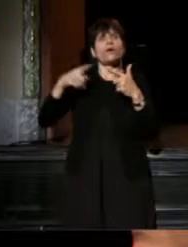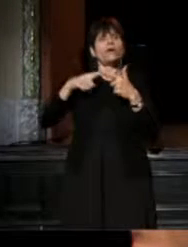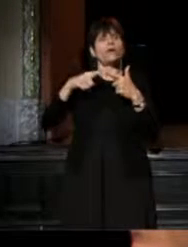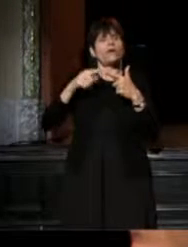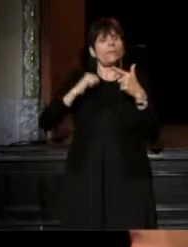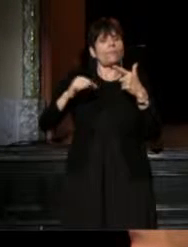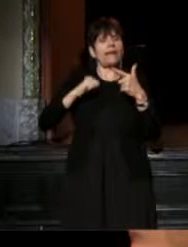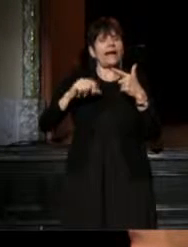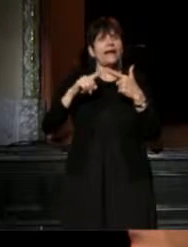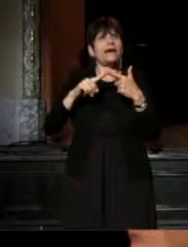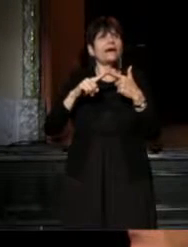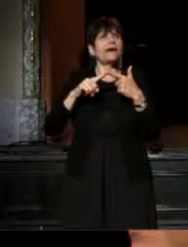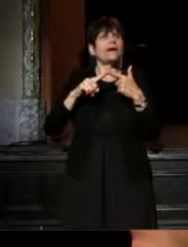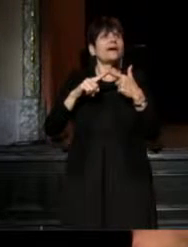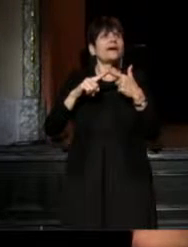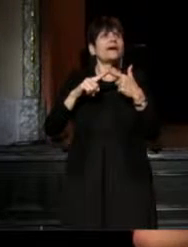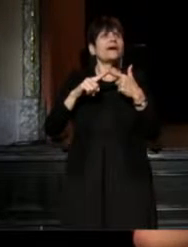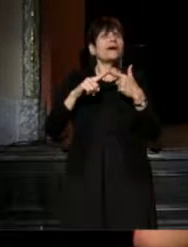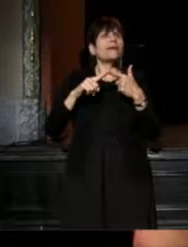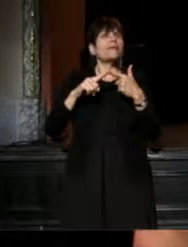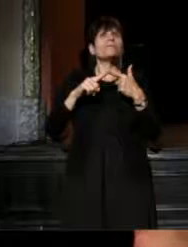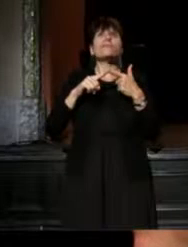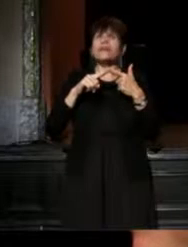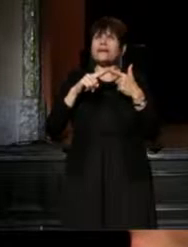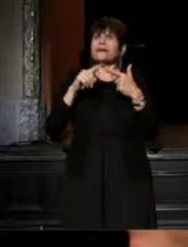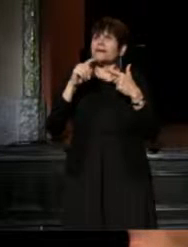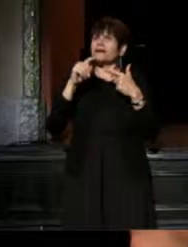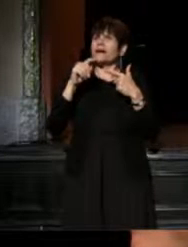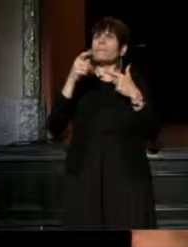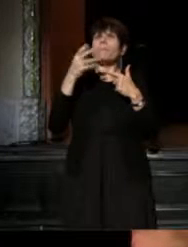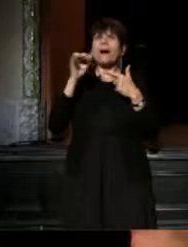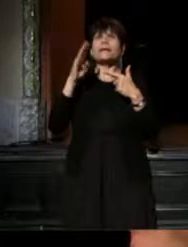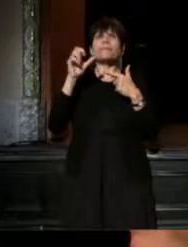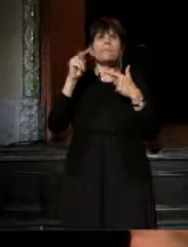The 25th Annual Putnam County Spelling Bee which was a fabulous production,